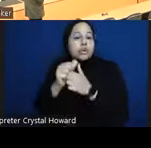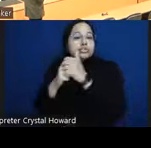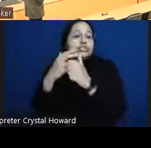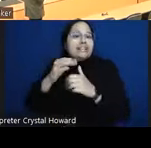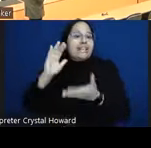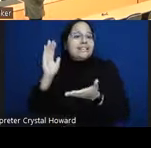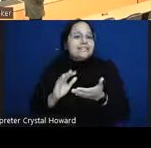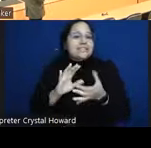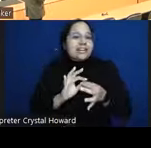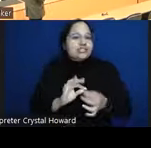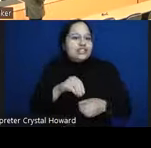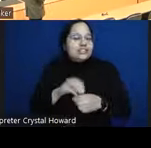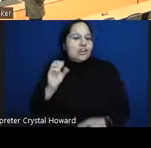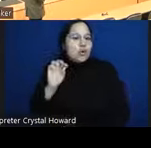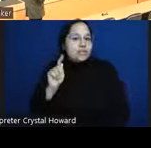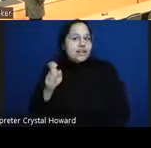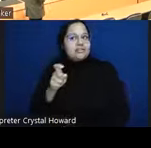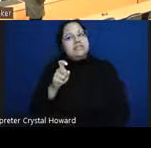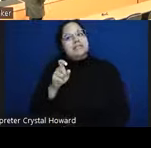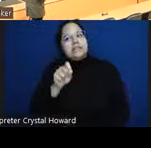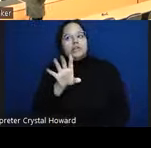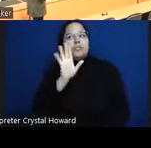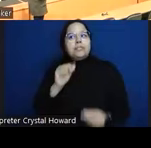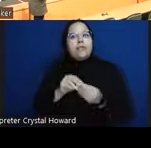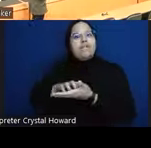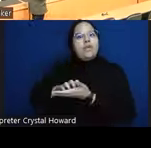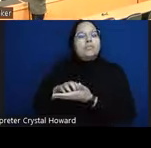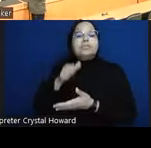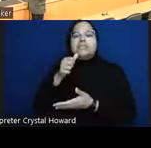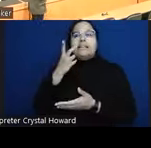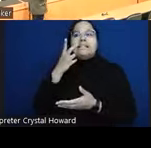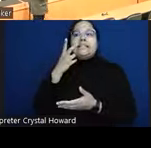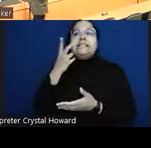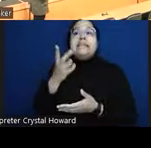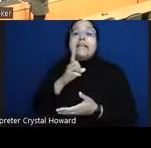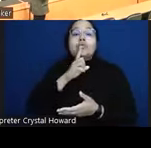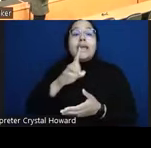not seeing reality the same way other people do to say the least right it's yeah yeah I mean visual